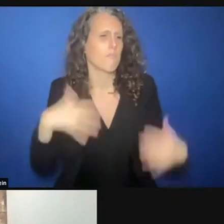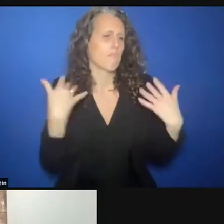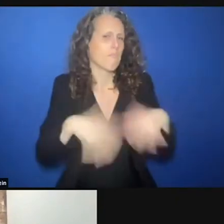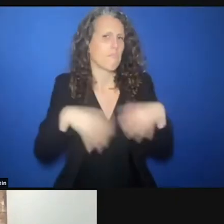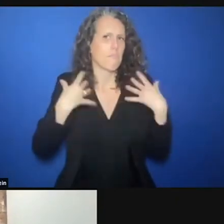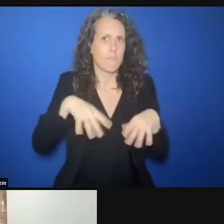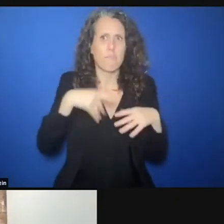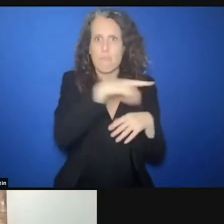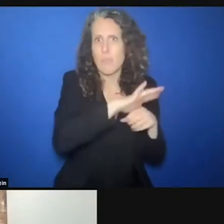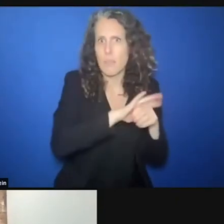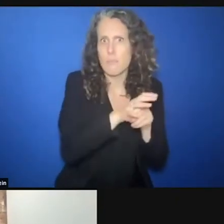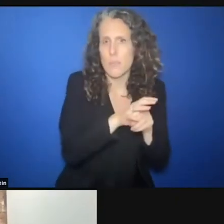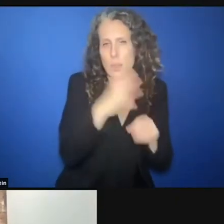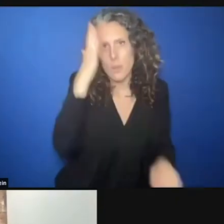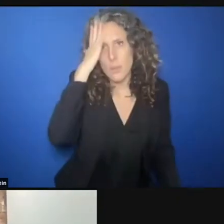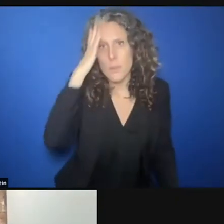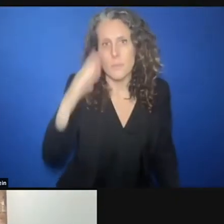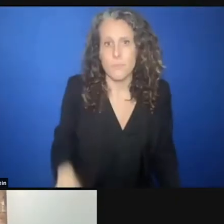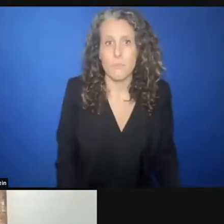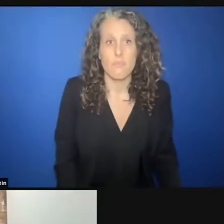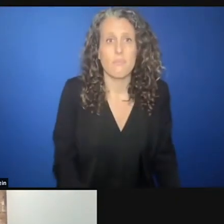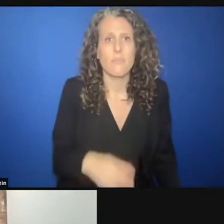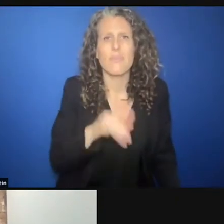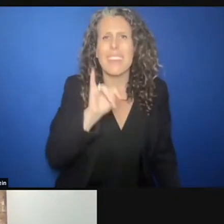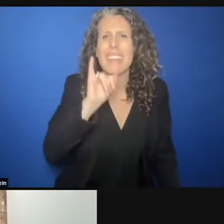If a pandemic were to hospital in three or four years' time have we